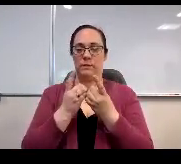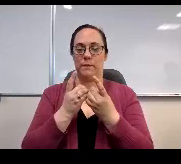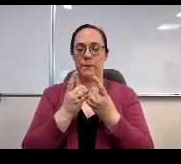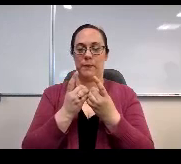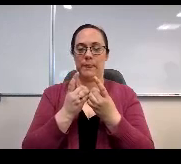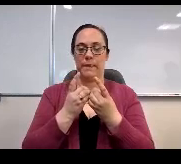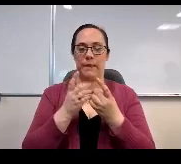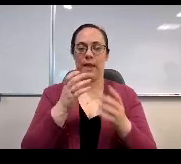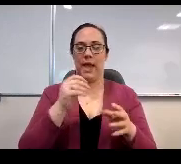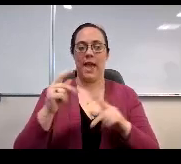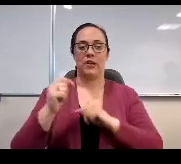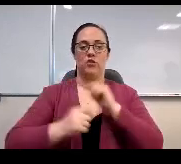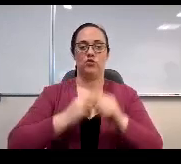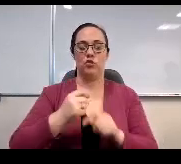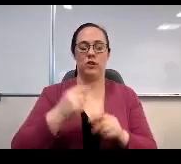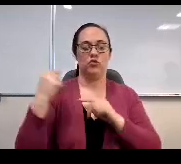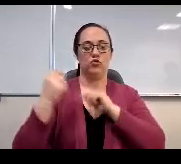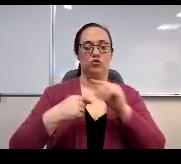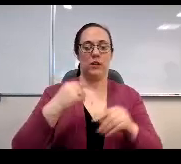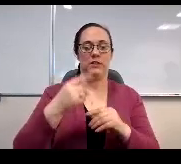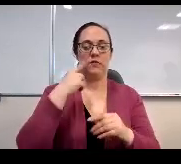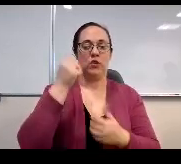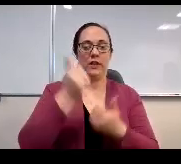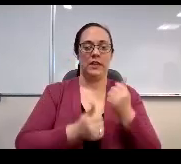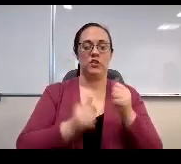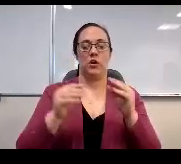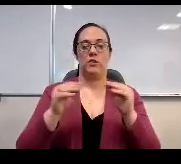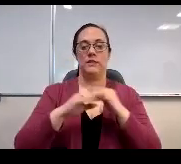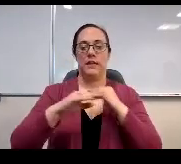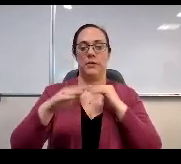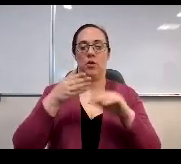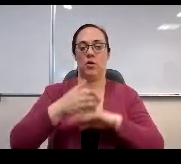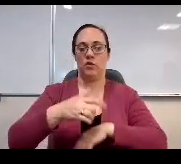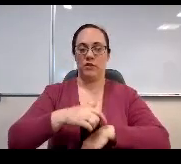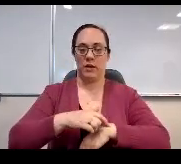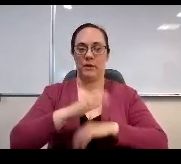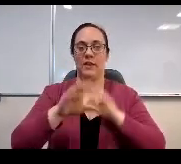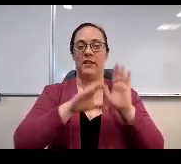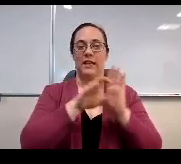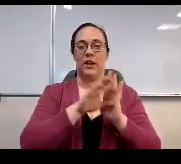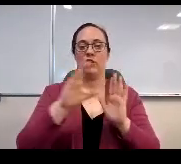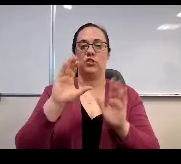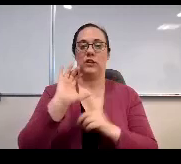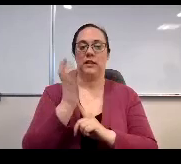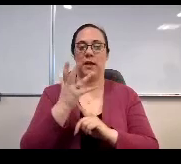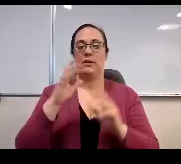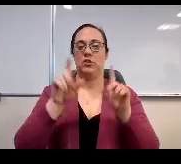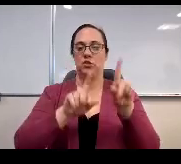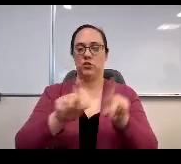each indicator are very stable overtime. As you're aware, the character Climate Survey provides us the opportunity to seek